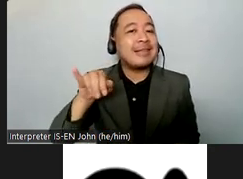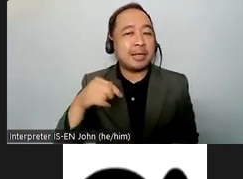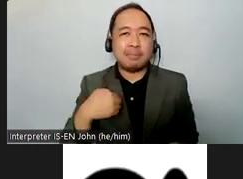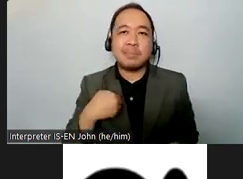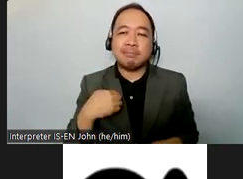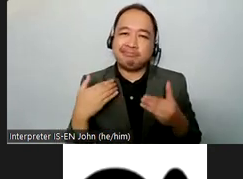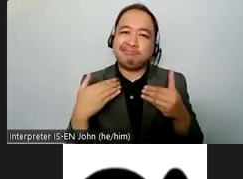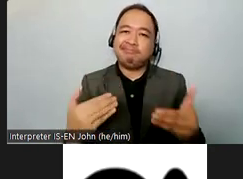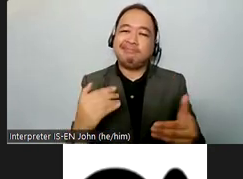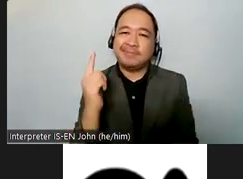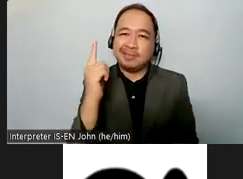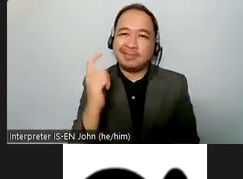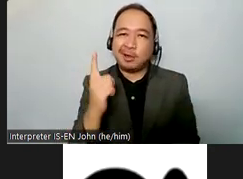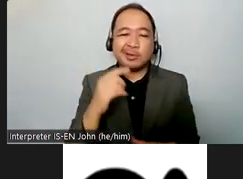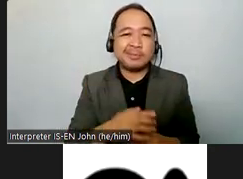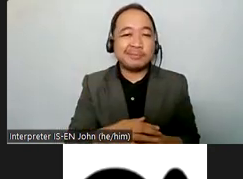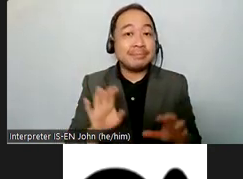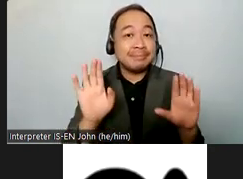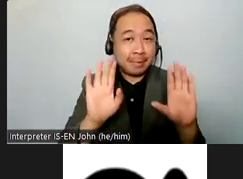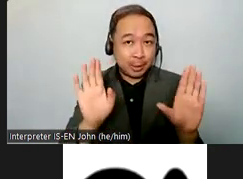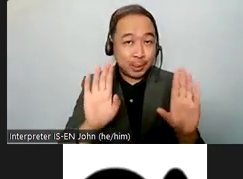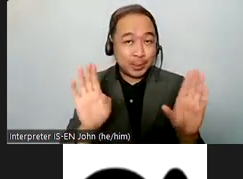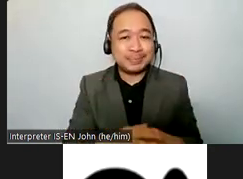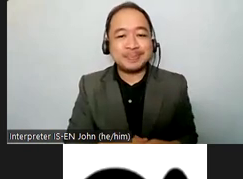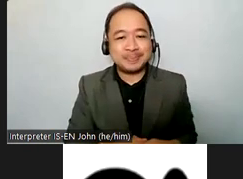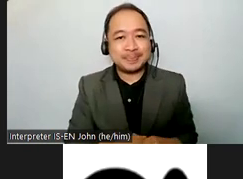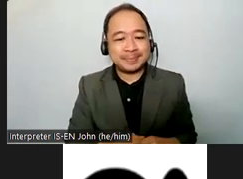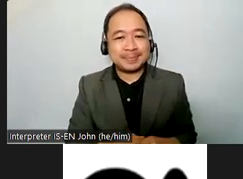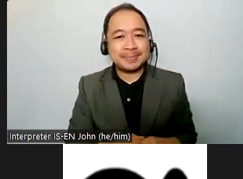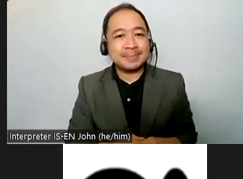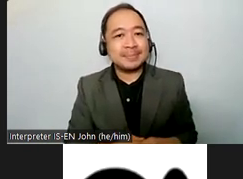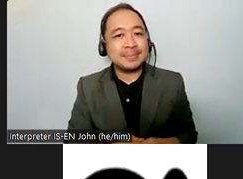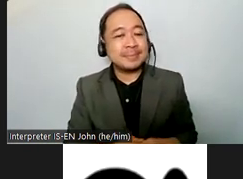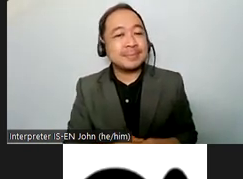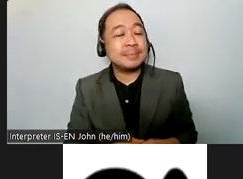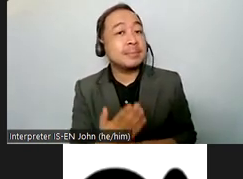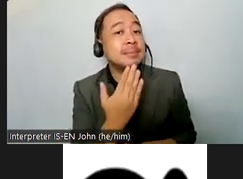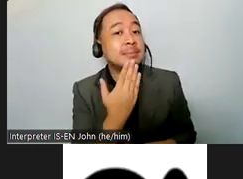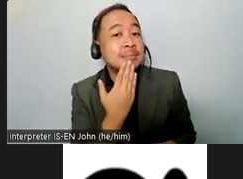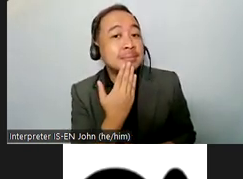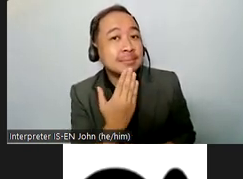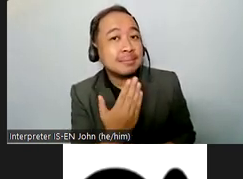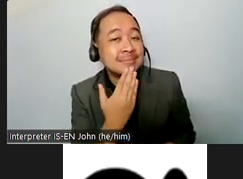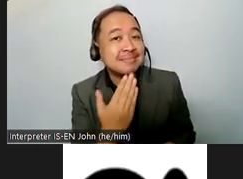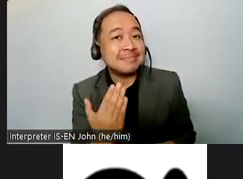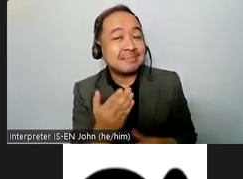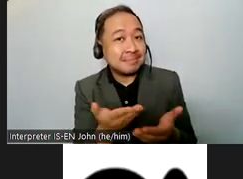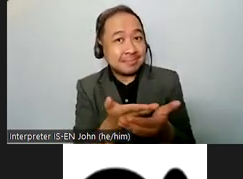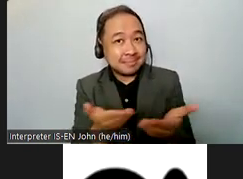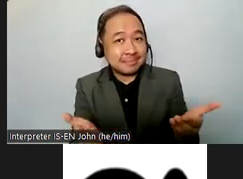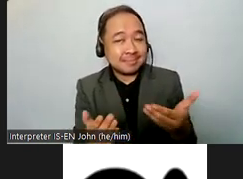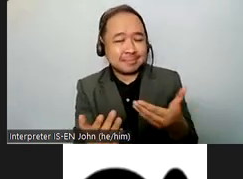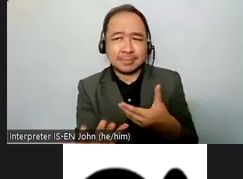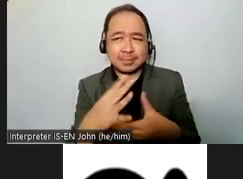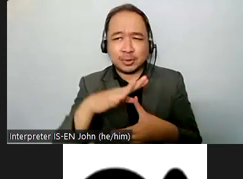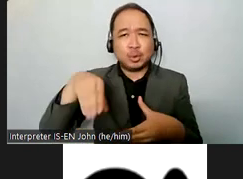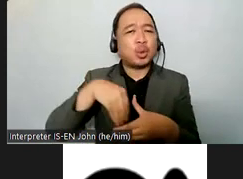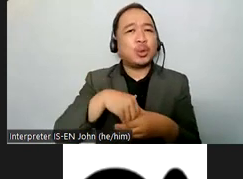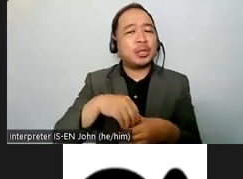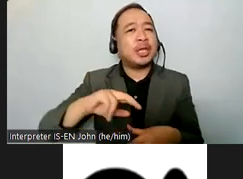um yeah thank you for everyone for joining uh the third session today my name is yeni rosa damayanti